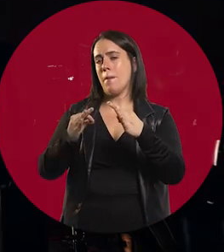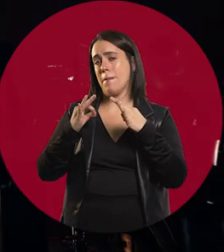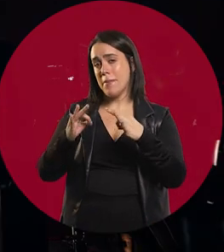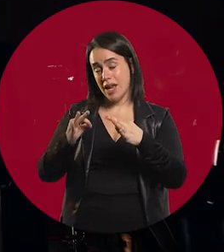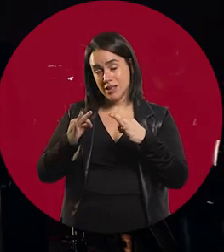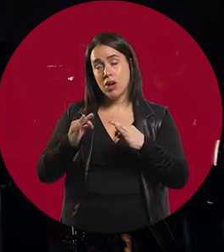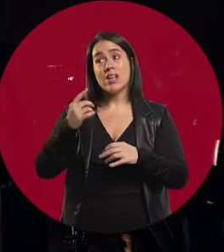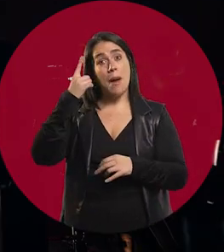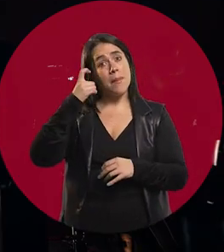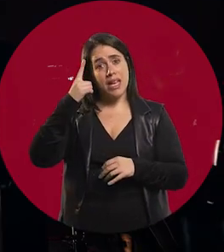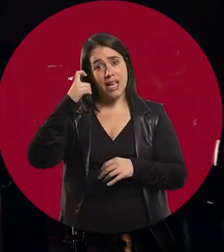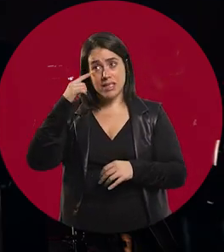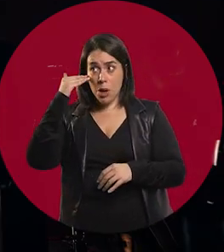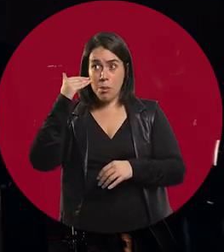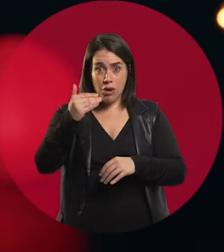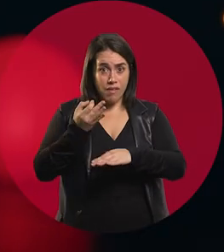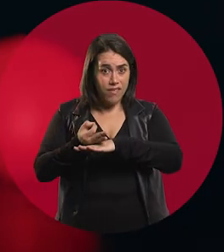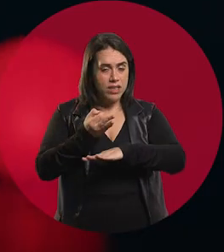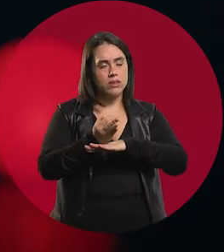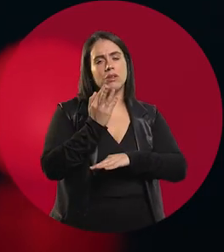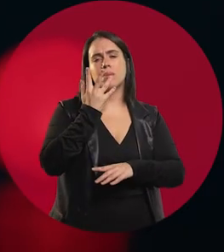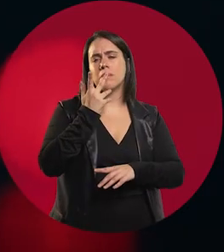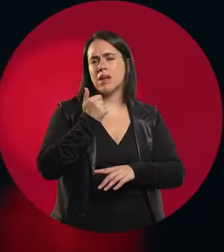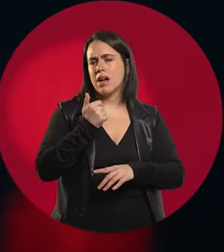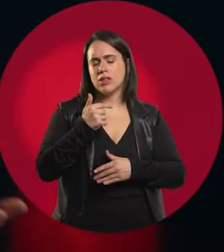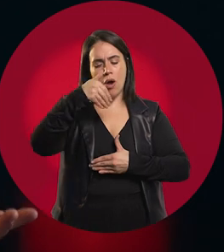And the truth is that the experience has been fantastic. It always gave me great satisfaction